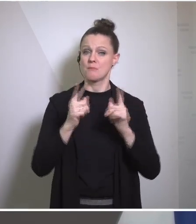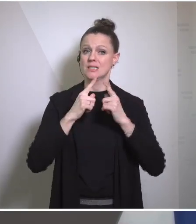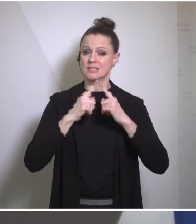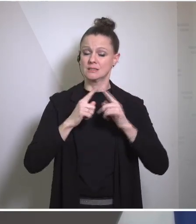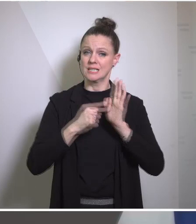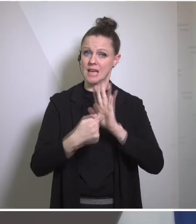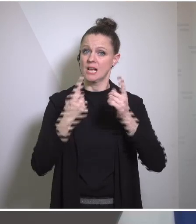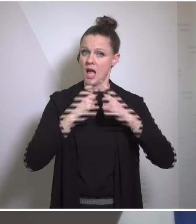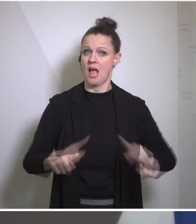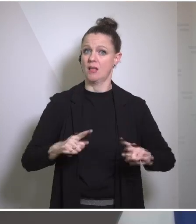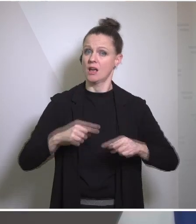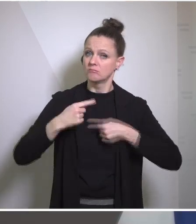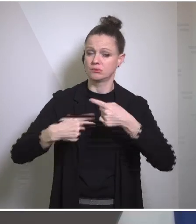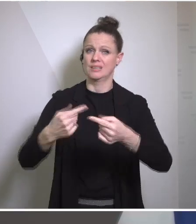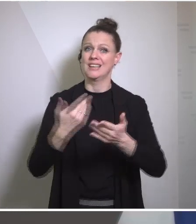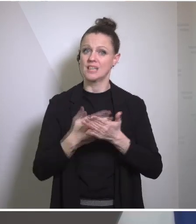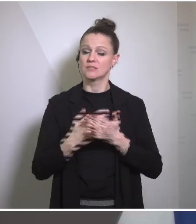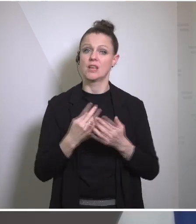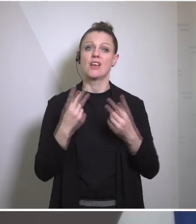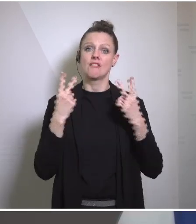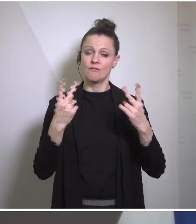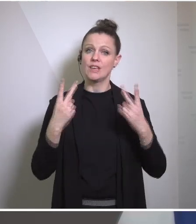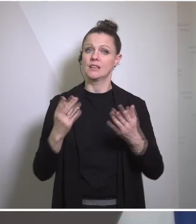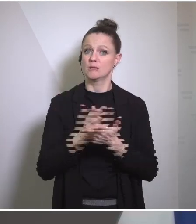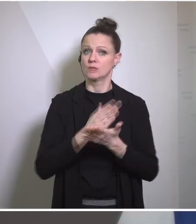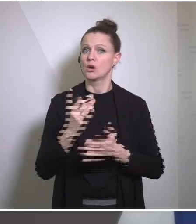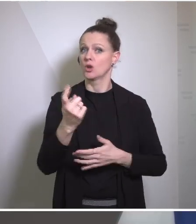know that we have important decisions coming up in the European Council on Bosnia and Herzegovina